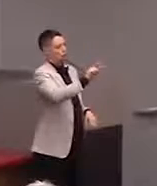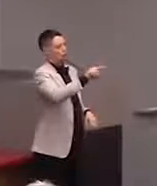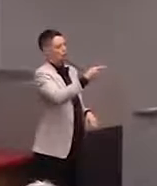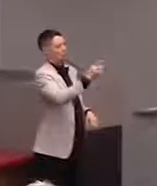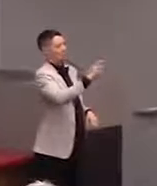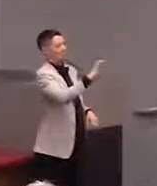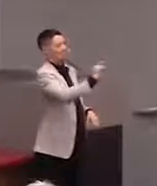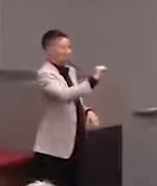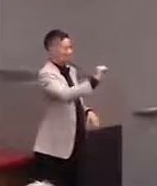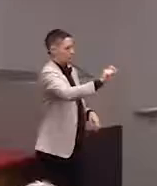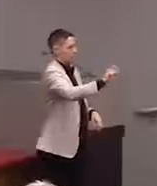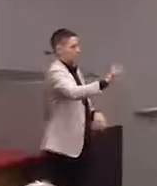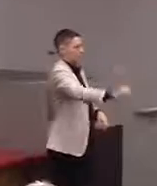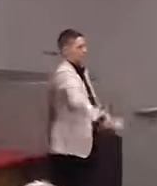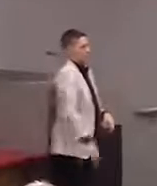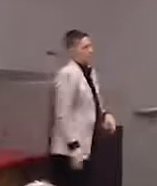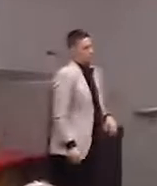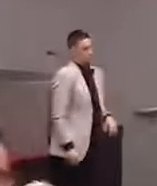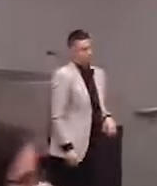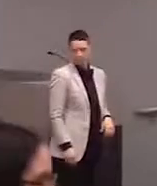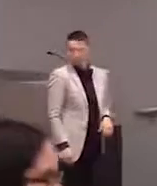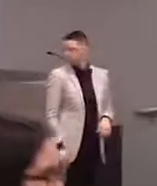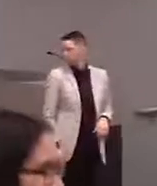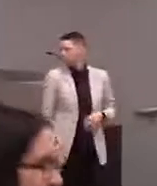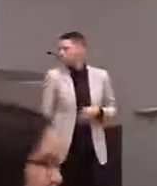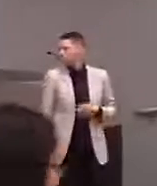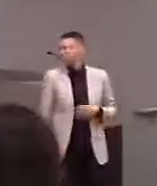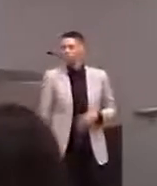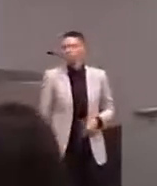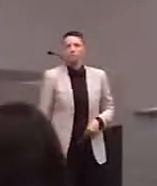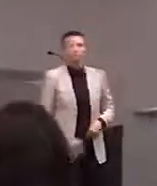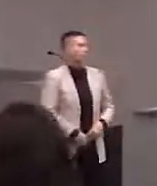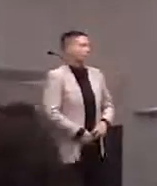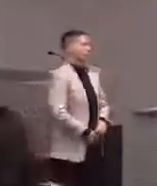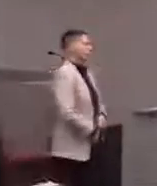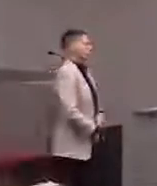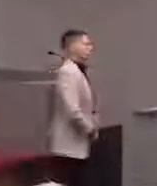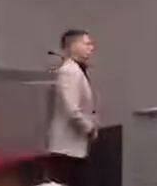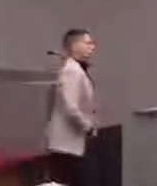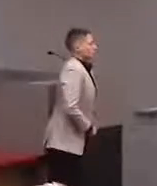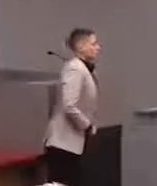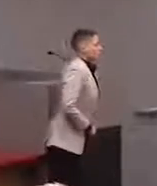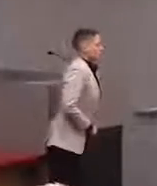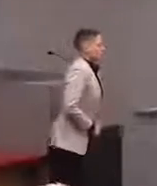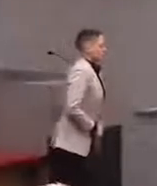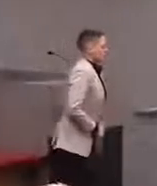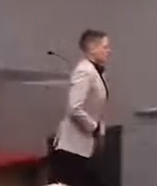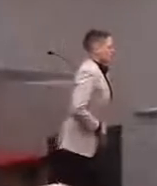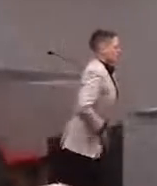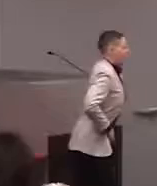Oh, usually I do that, usually I'm aware of my puns. It's a long day.